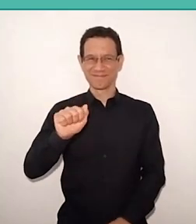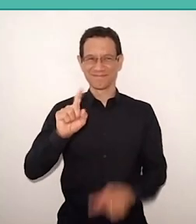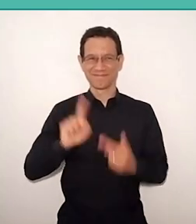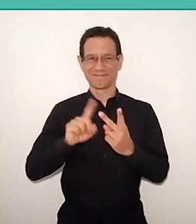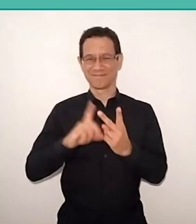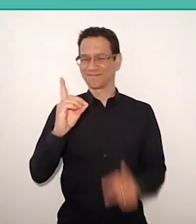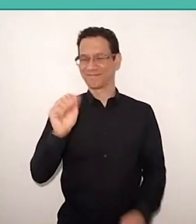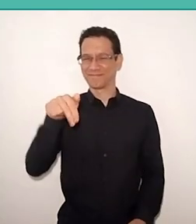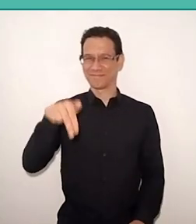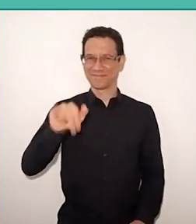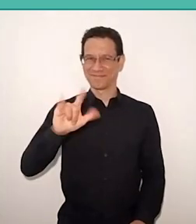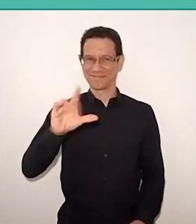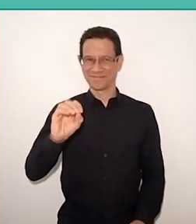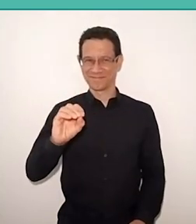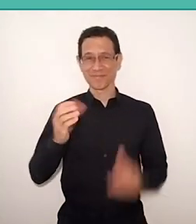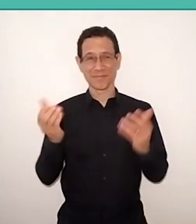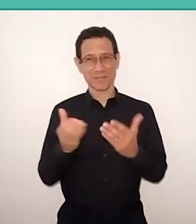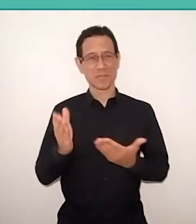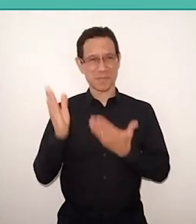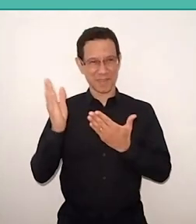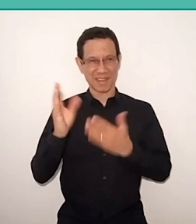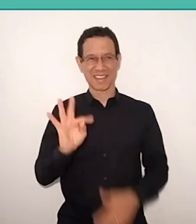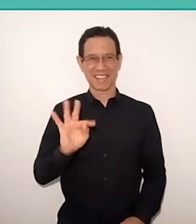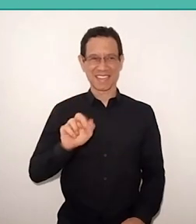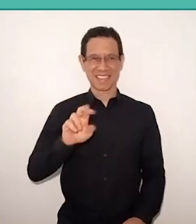and also, now, with Tereza’s, I think, really,